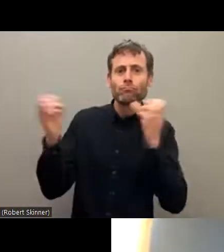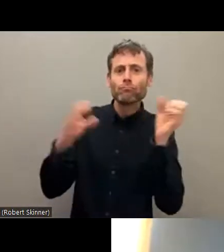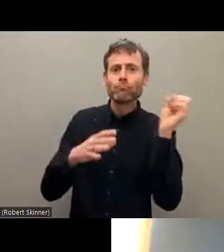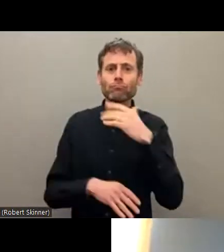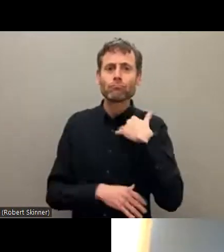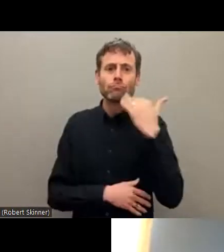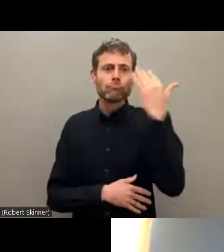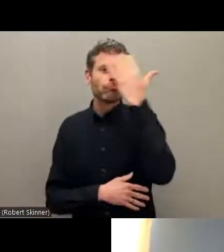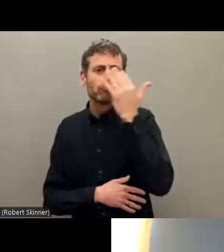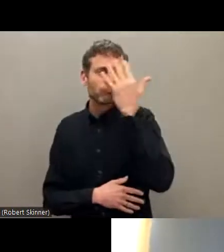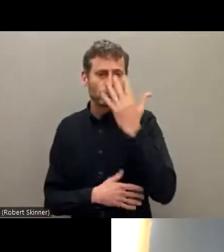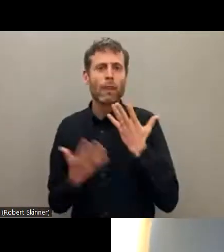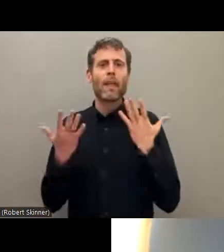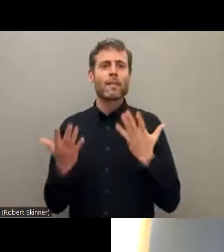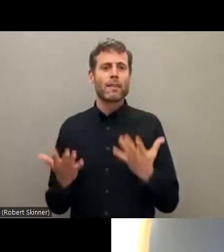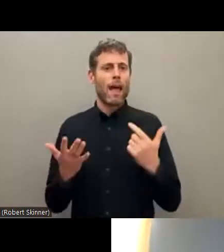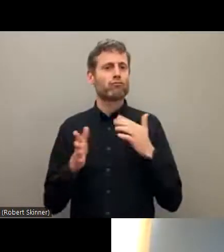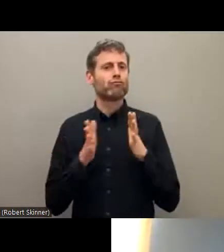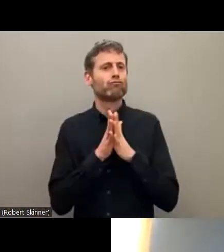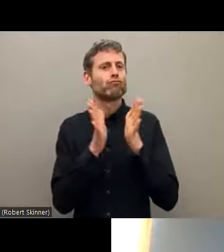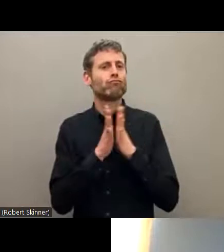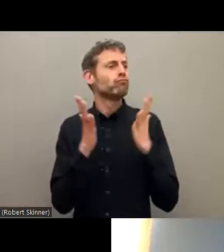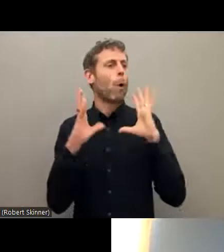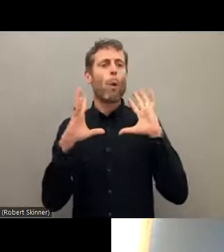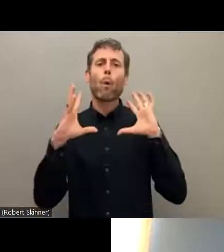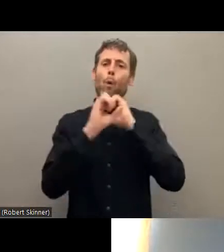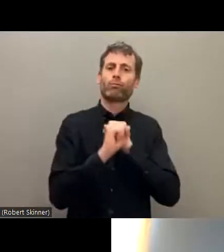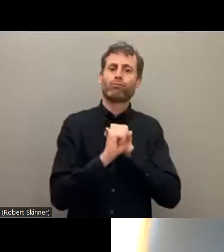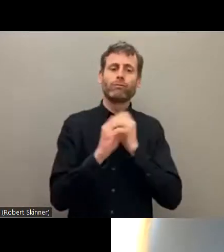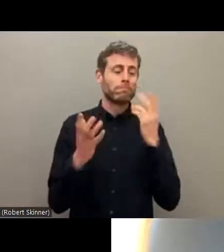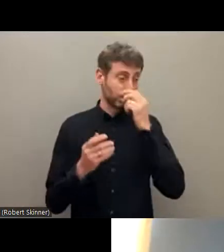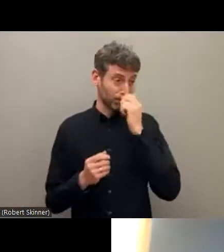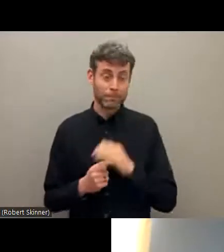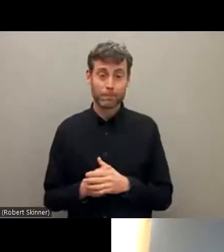it comes to our people, we have